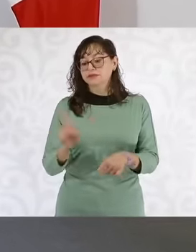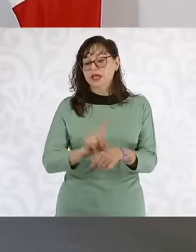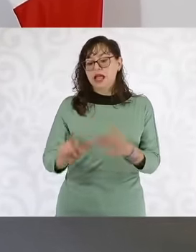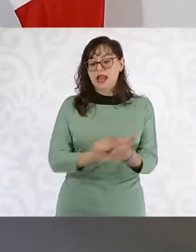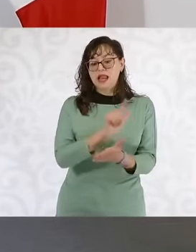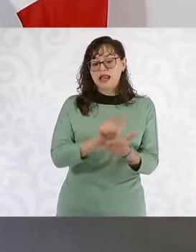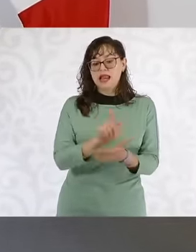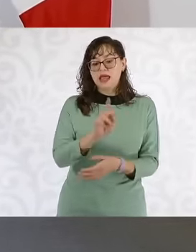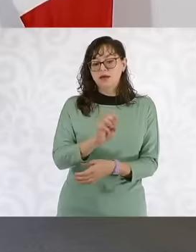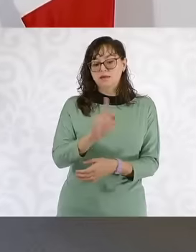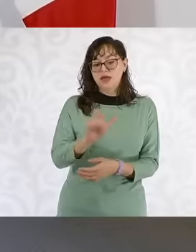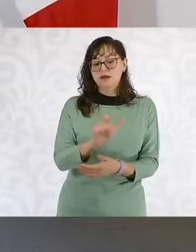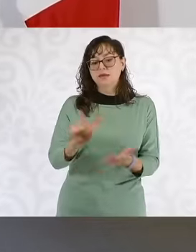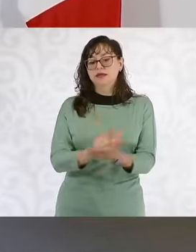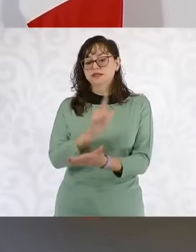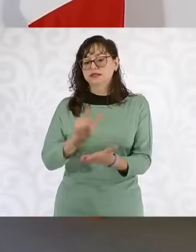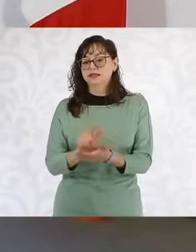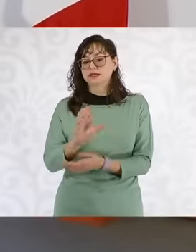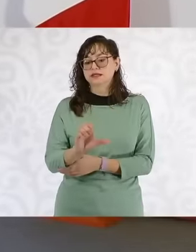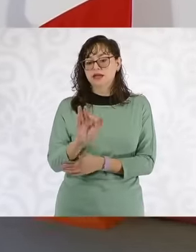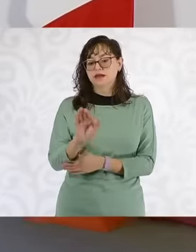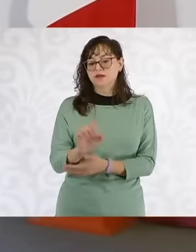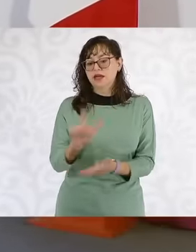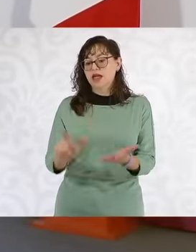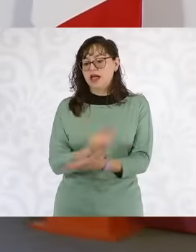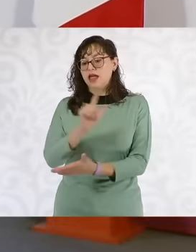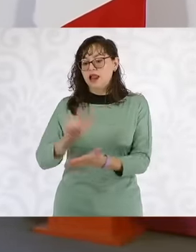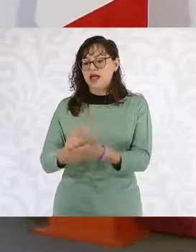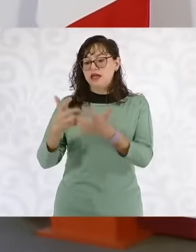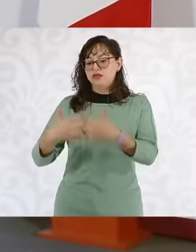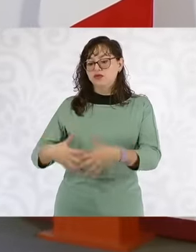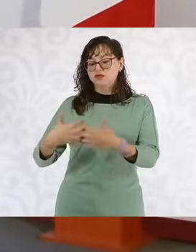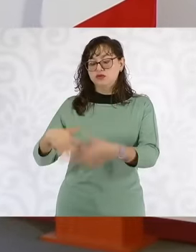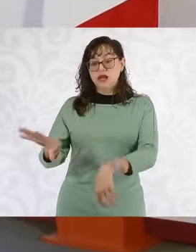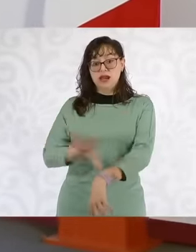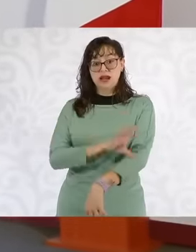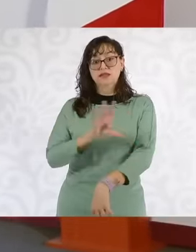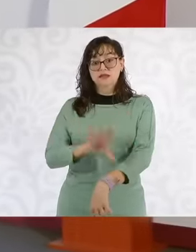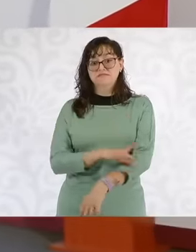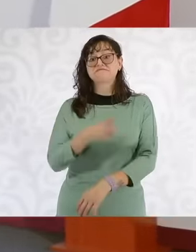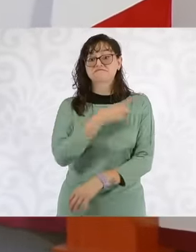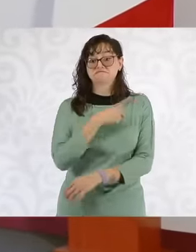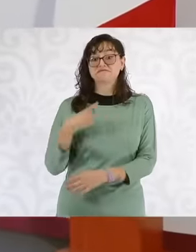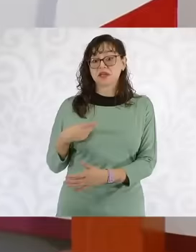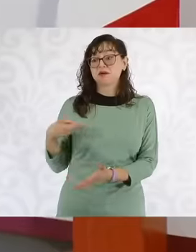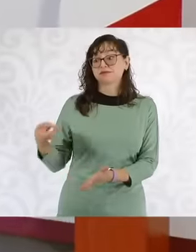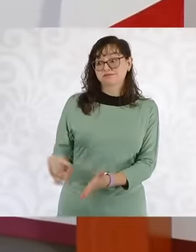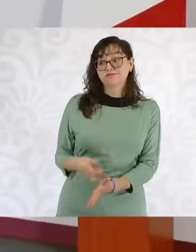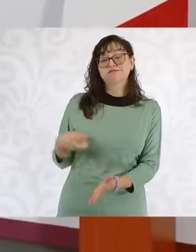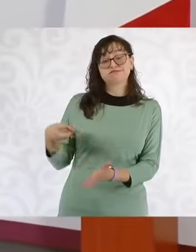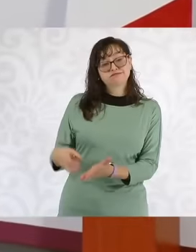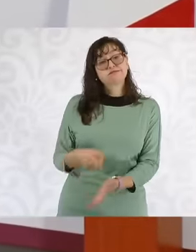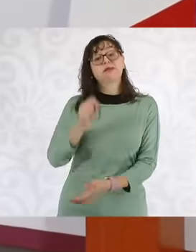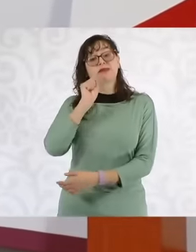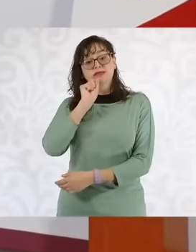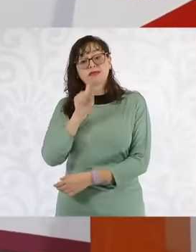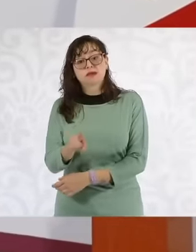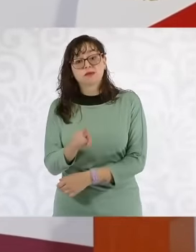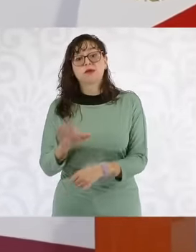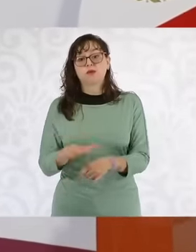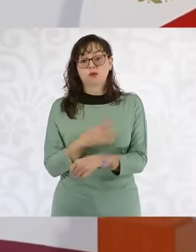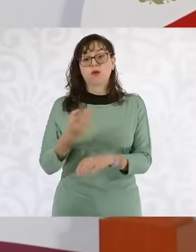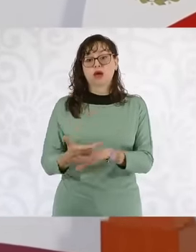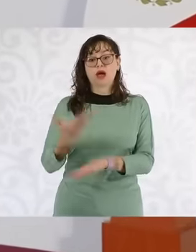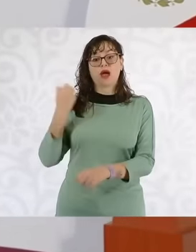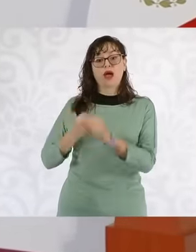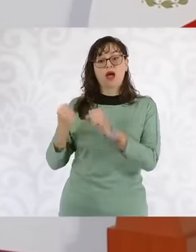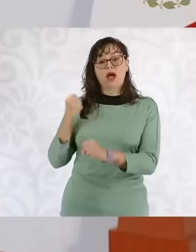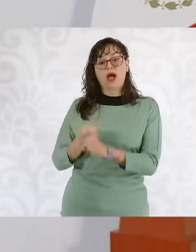the electrical industry eh and other laws that were also part of the modification of the Reform of the